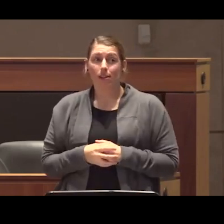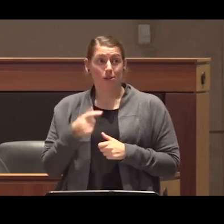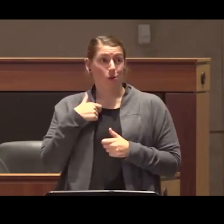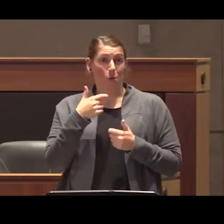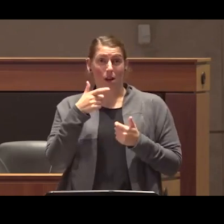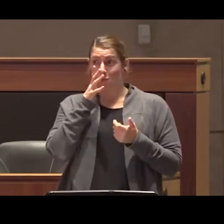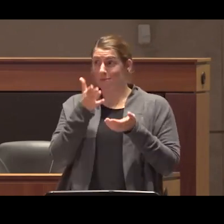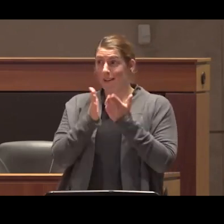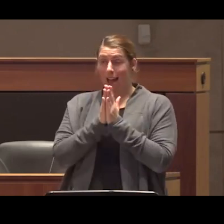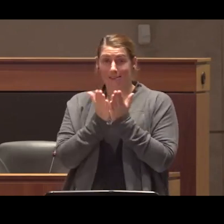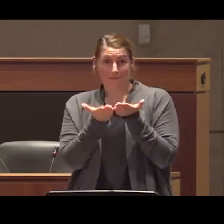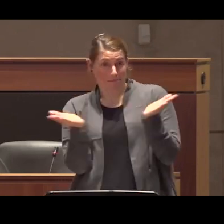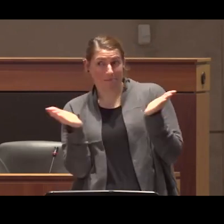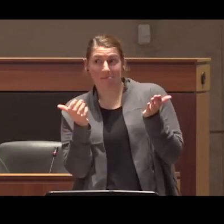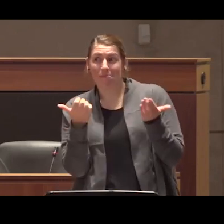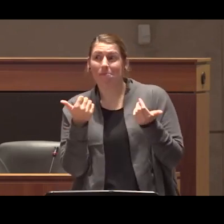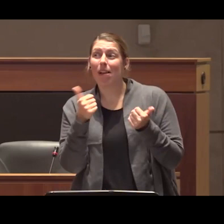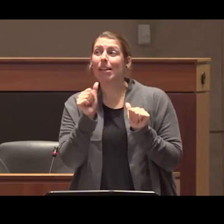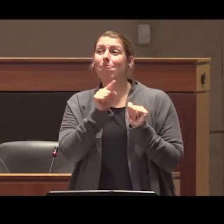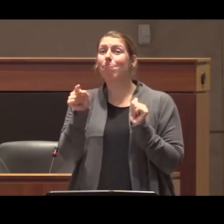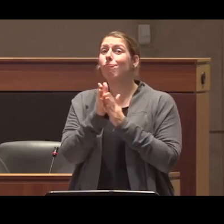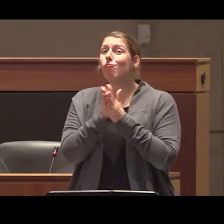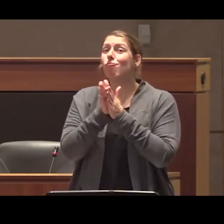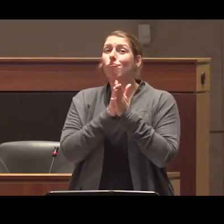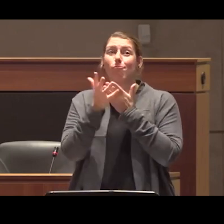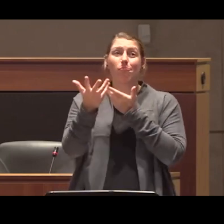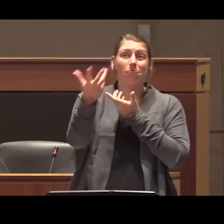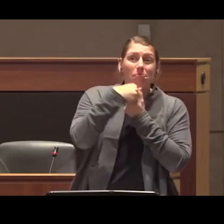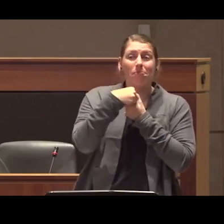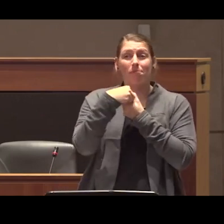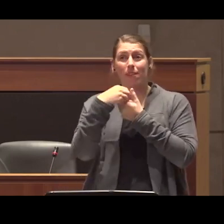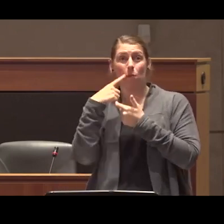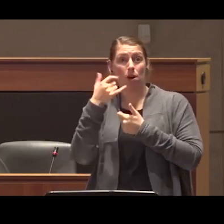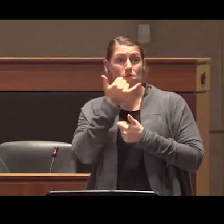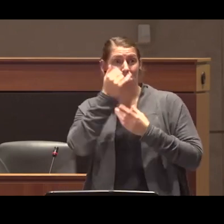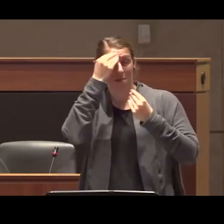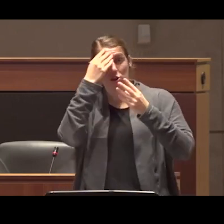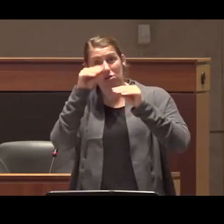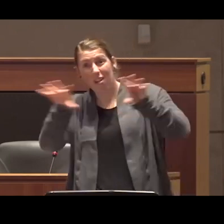who wants to get involved in either combating disinformation or just kind of advocating for